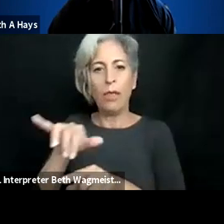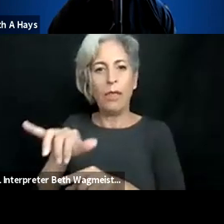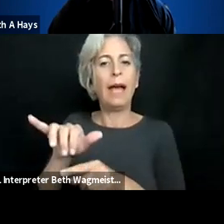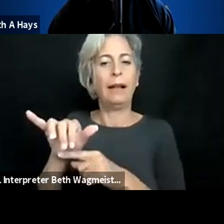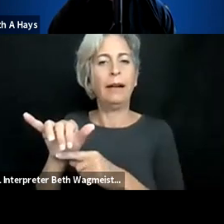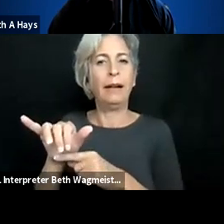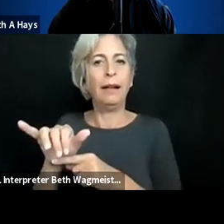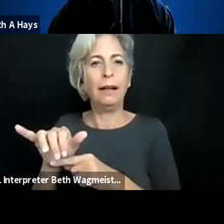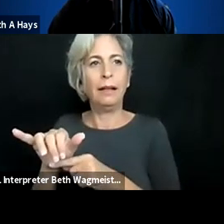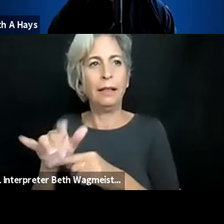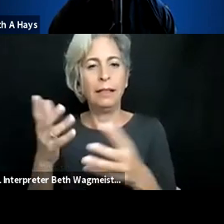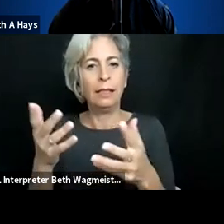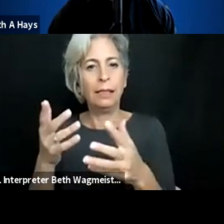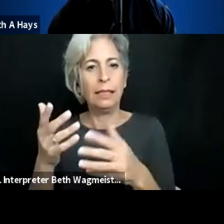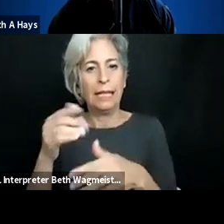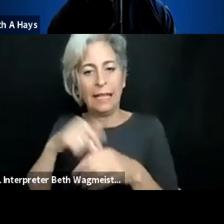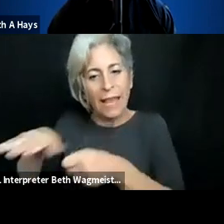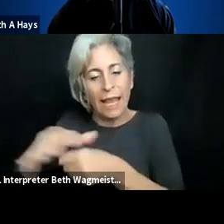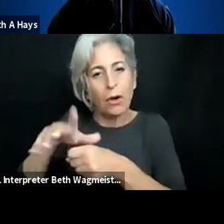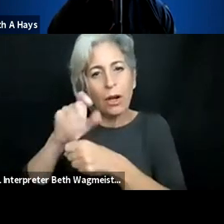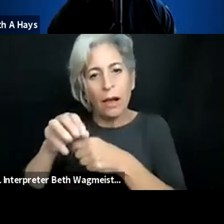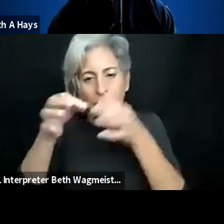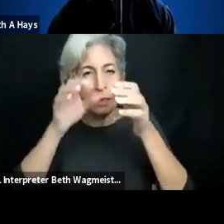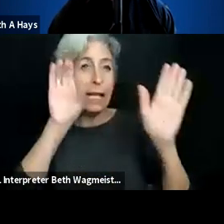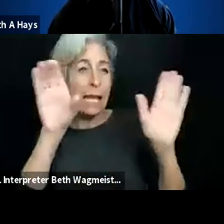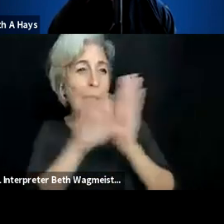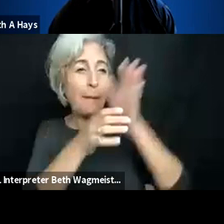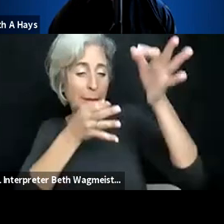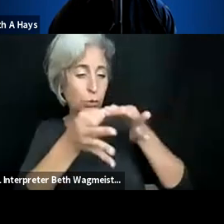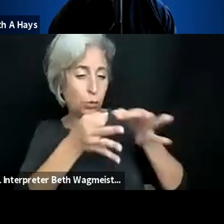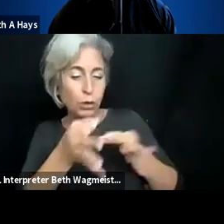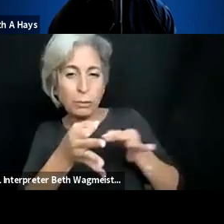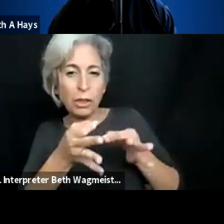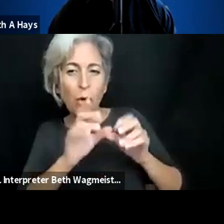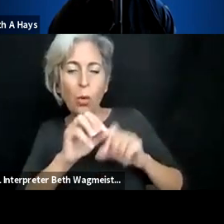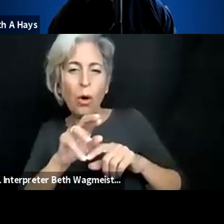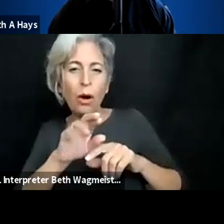heading, what is a table, and so on and so forth, and also